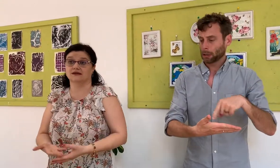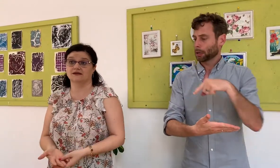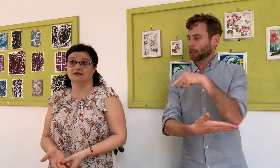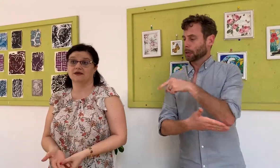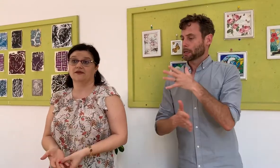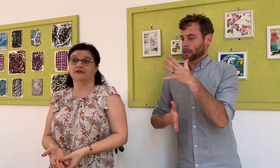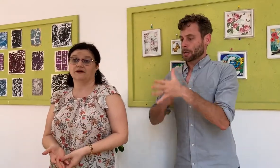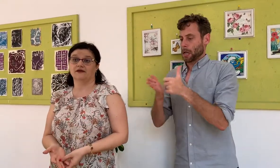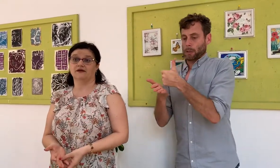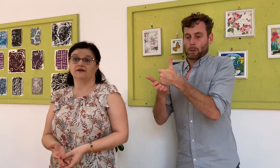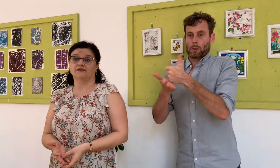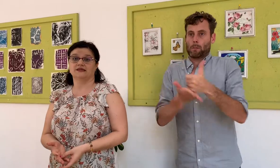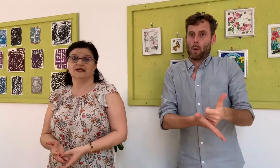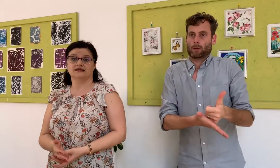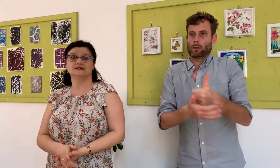the text.